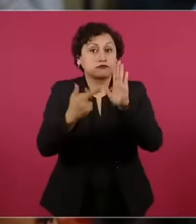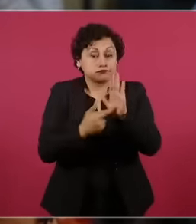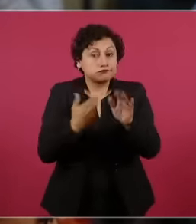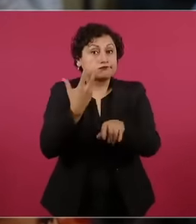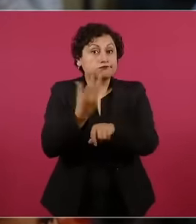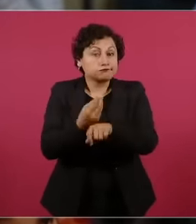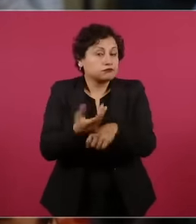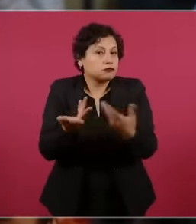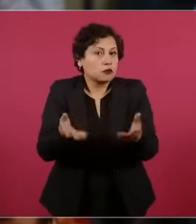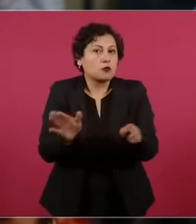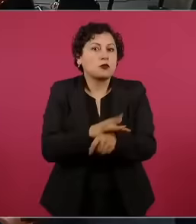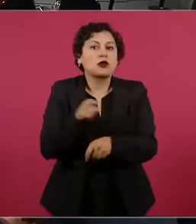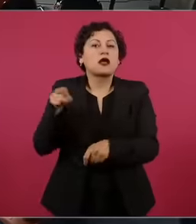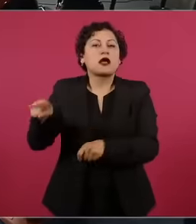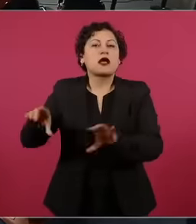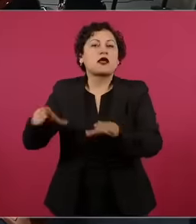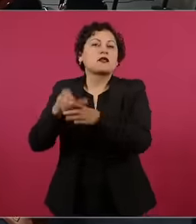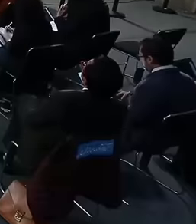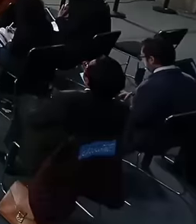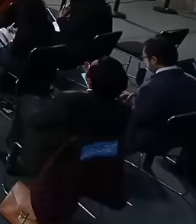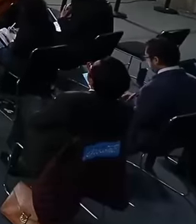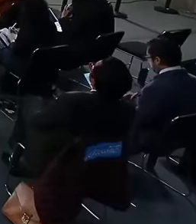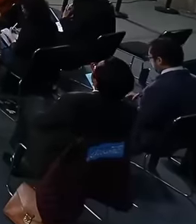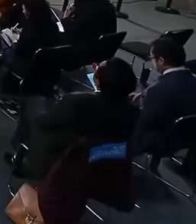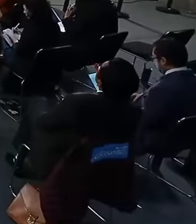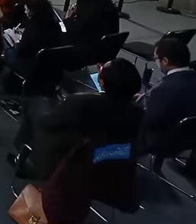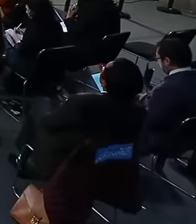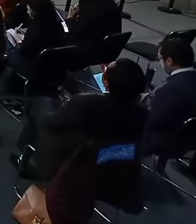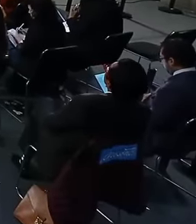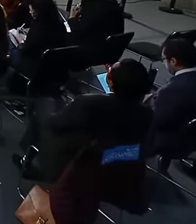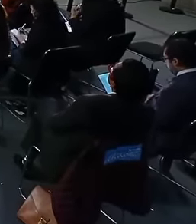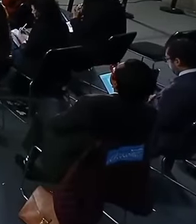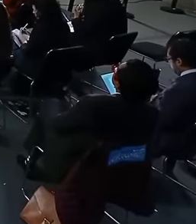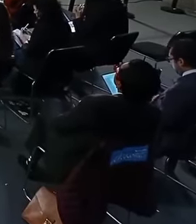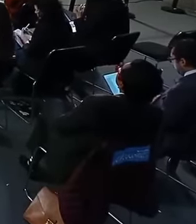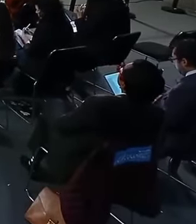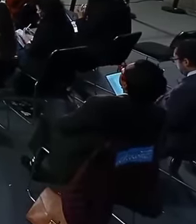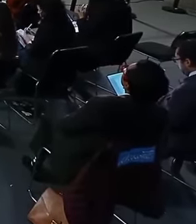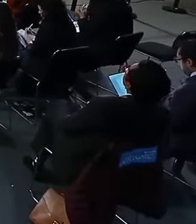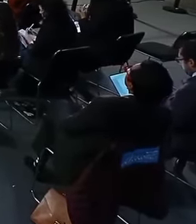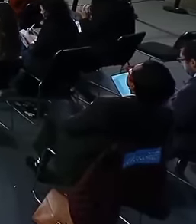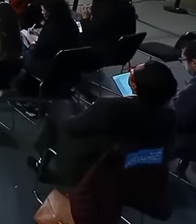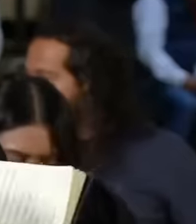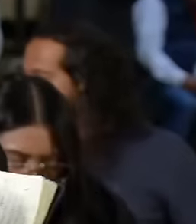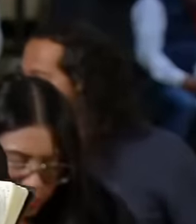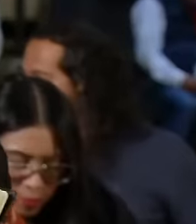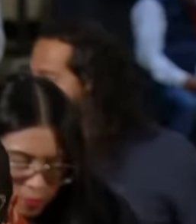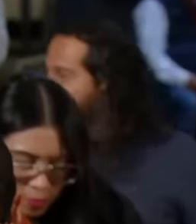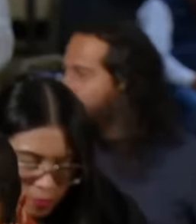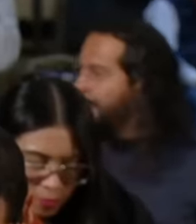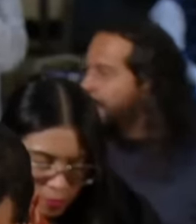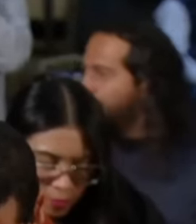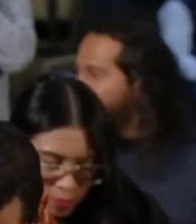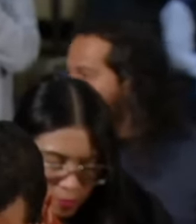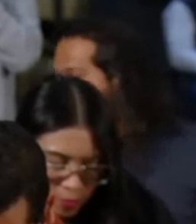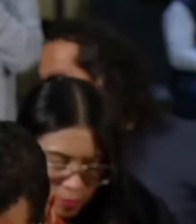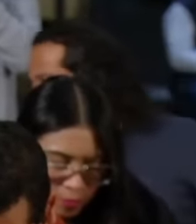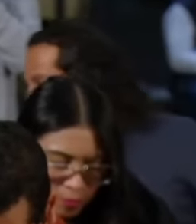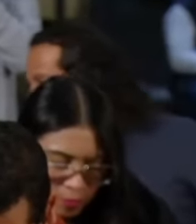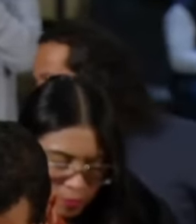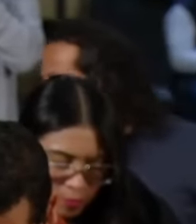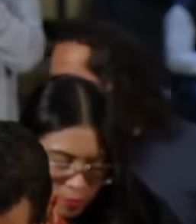behind an account, 70% of the problems of fake news on the networks would end. social